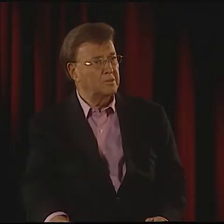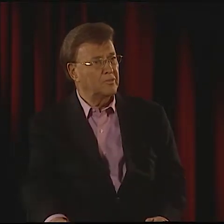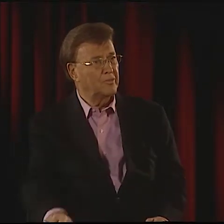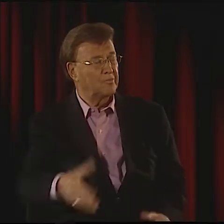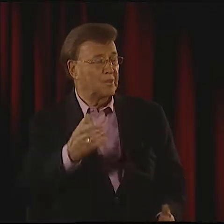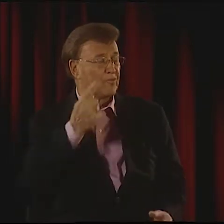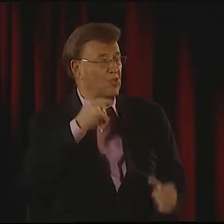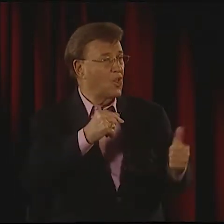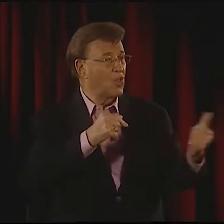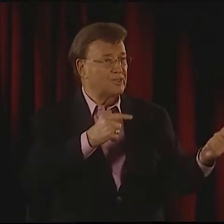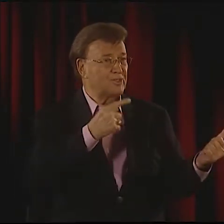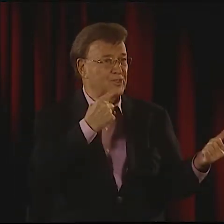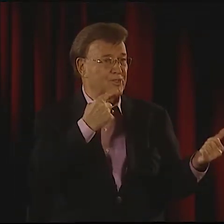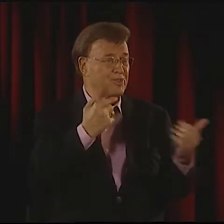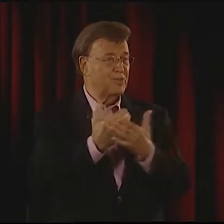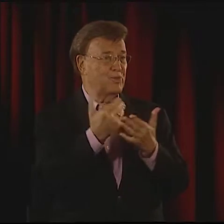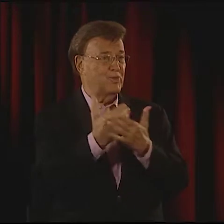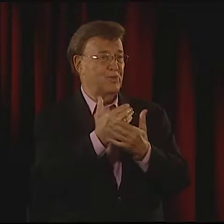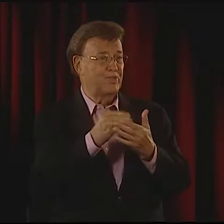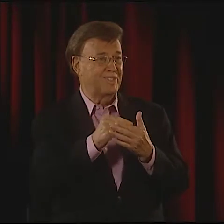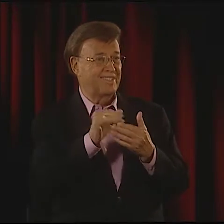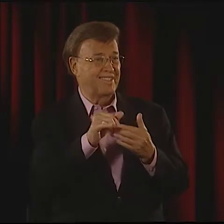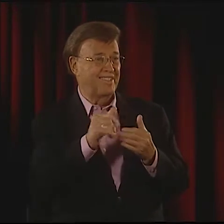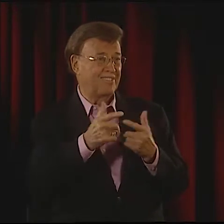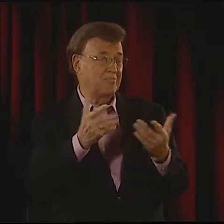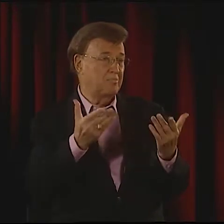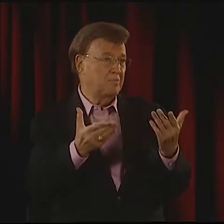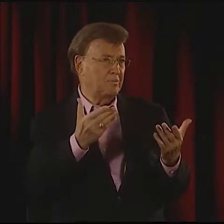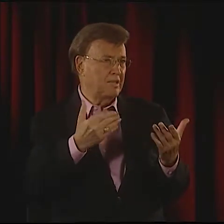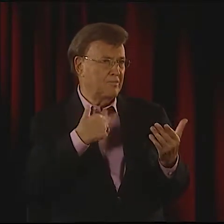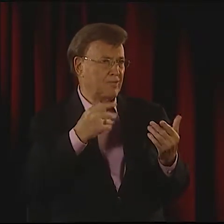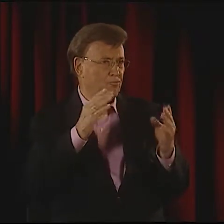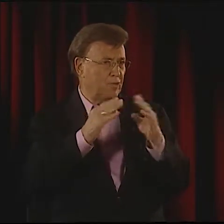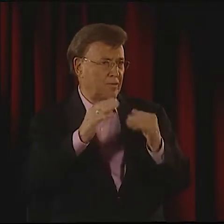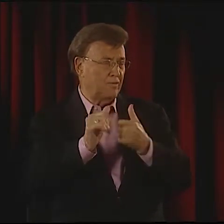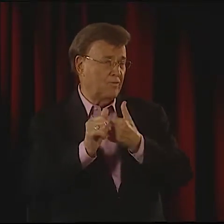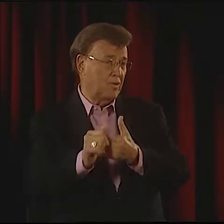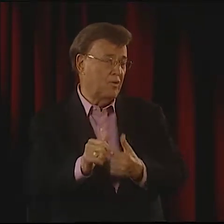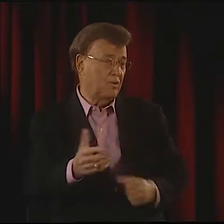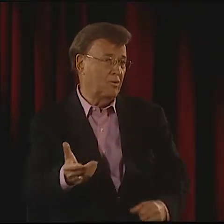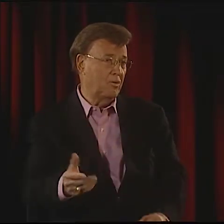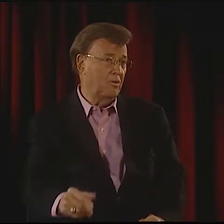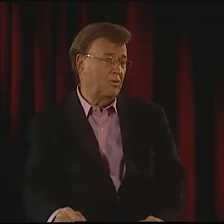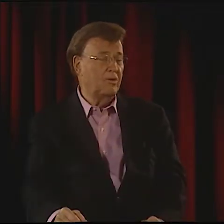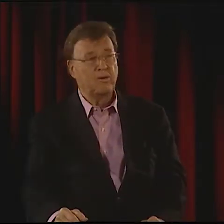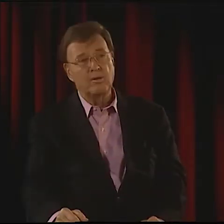I IMMEDIATELY THINK IN ASL AND PERFORM THAT WAY. MAYBE A NEW SIGNER OR HEARING PERSON